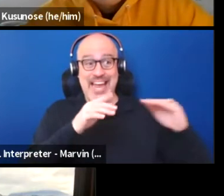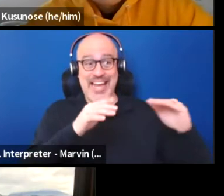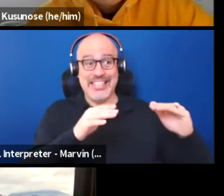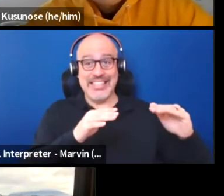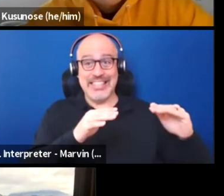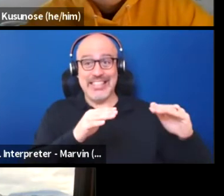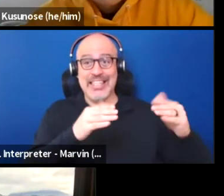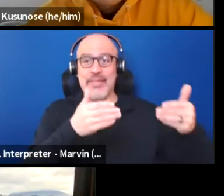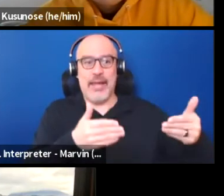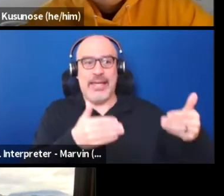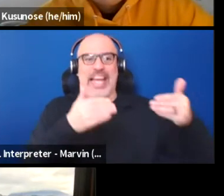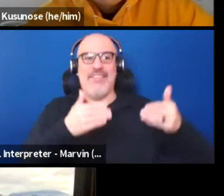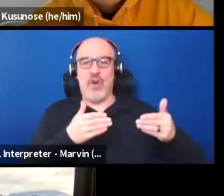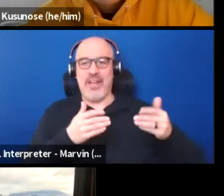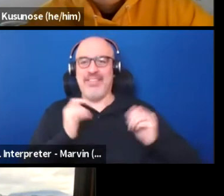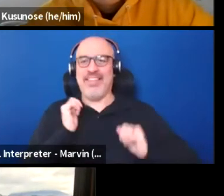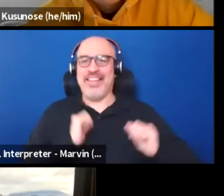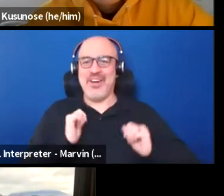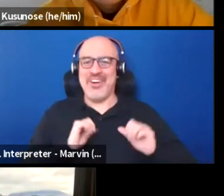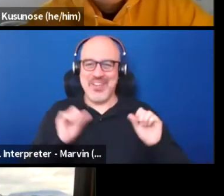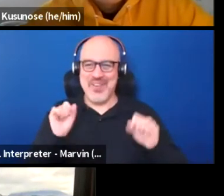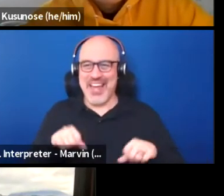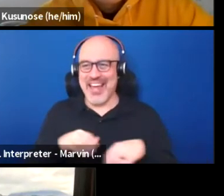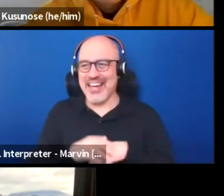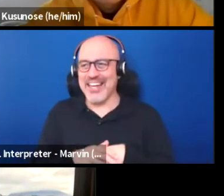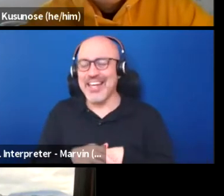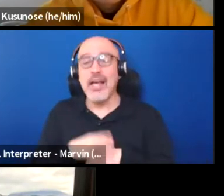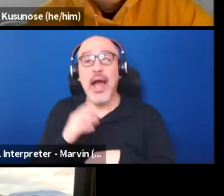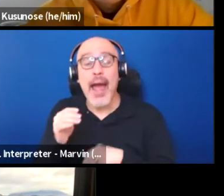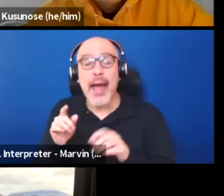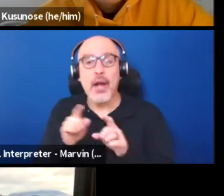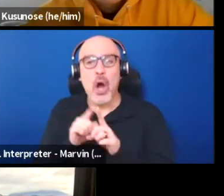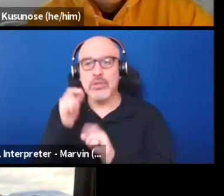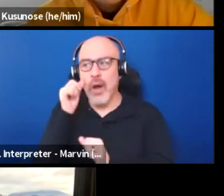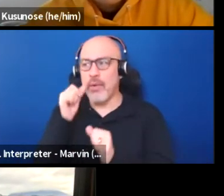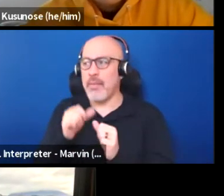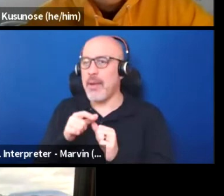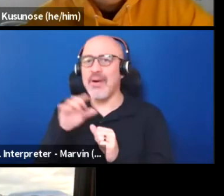Thank you Acy, that's really beautiful. And it's so reminds me of the magic wand vision